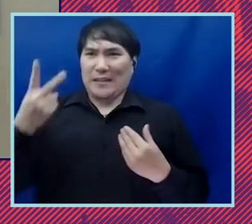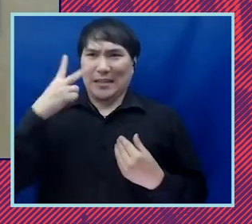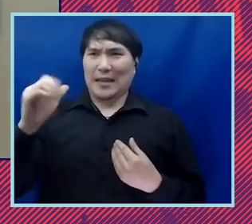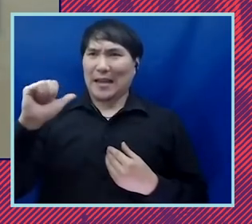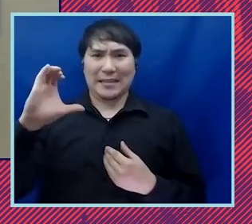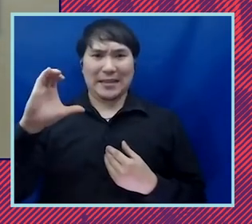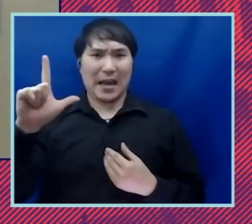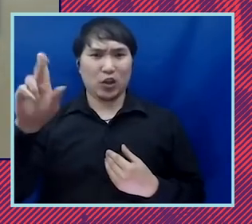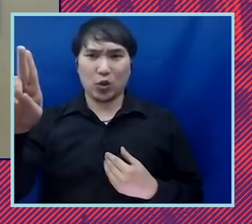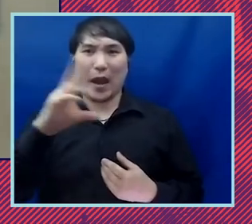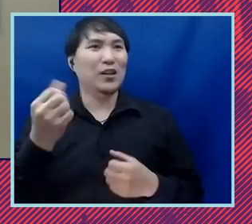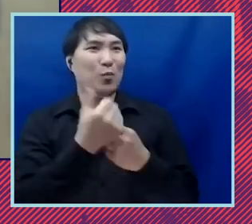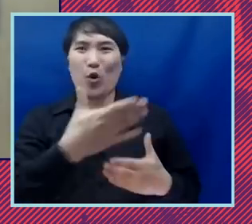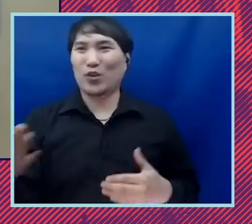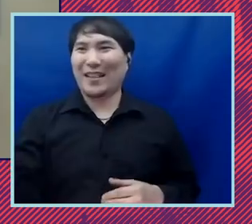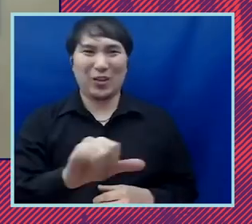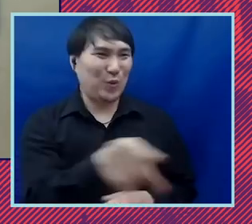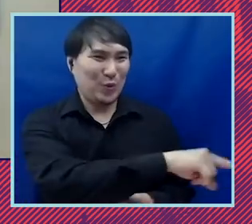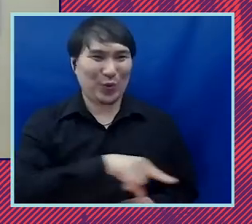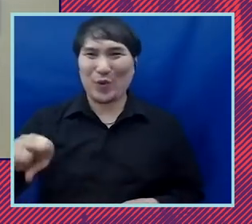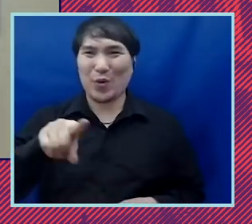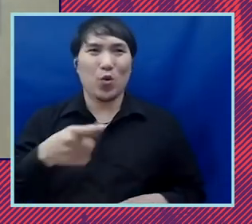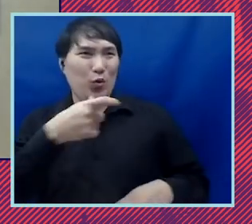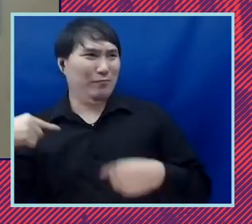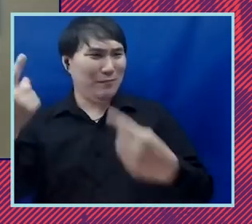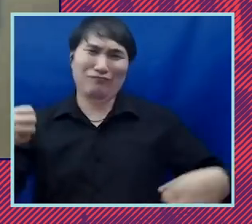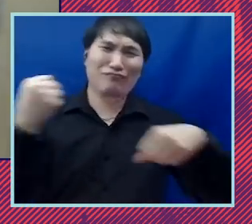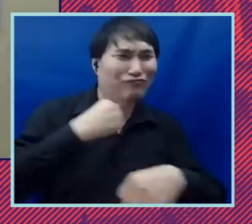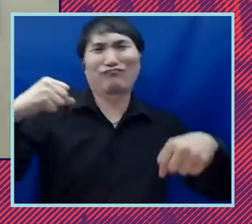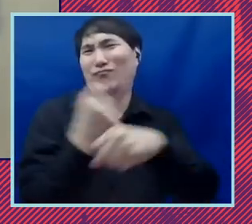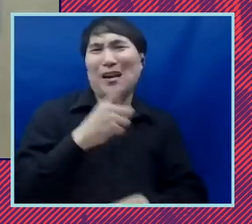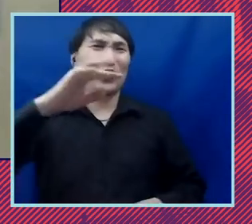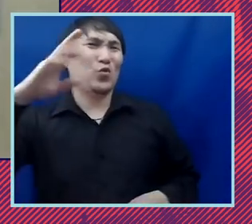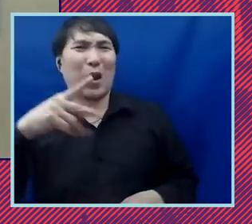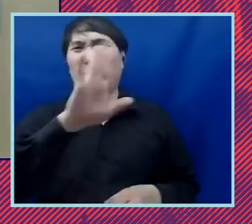and supporters like you have fought the trump administration's endless parade of discriminatory